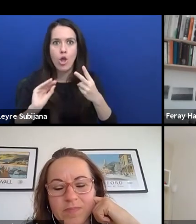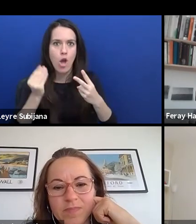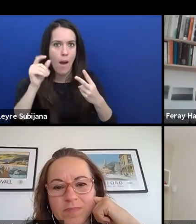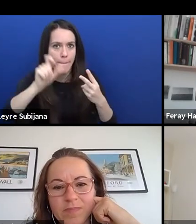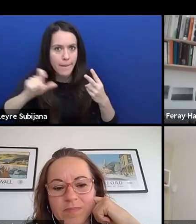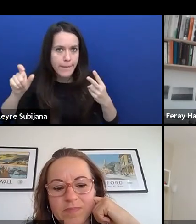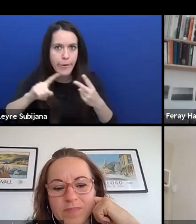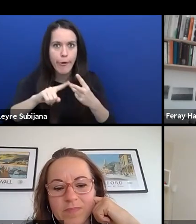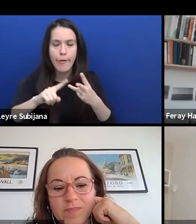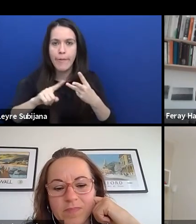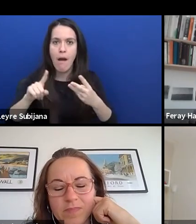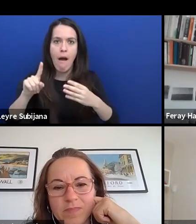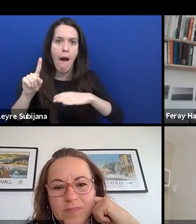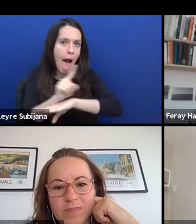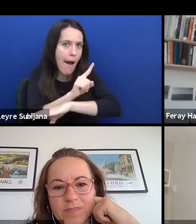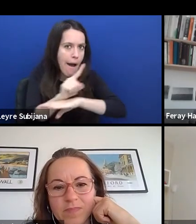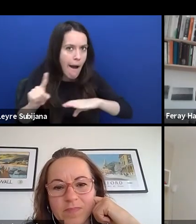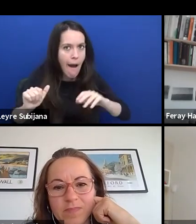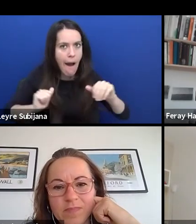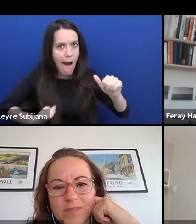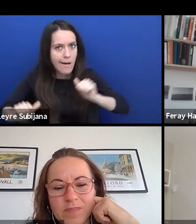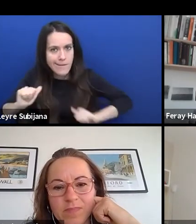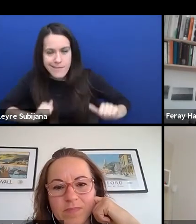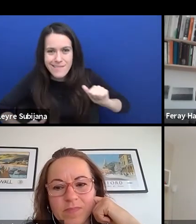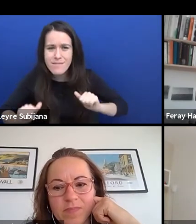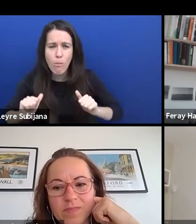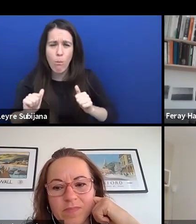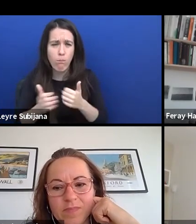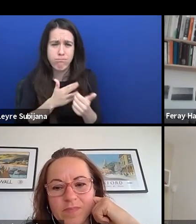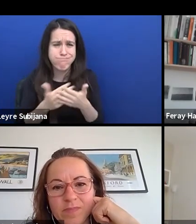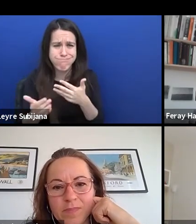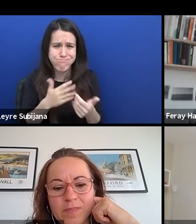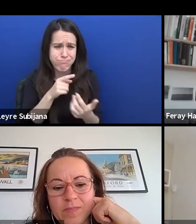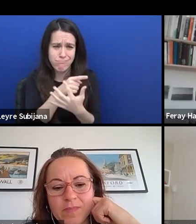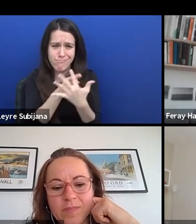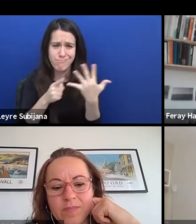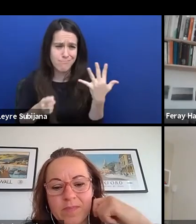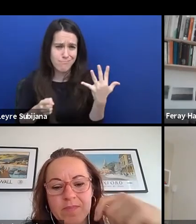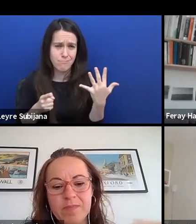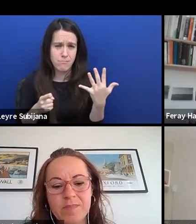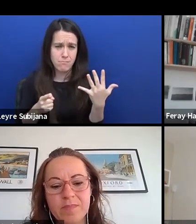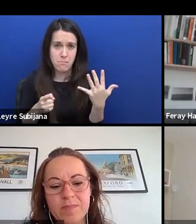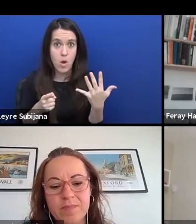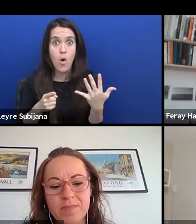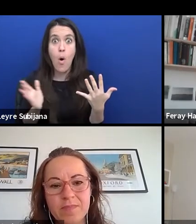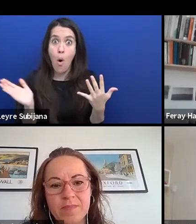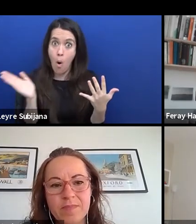artists, whoever we are, I think the most important is that through theatre